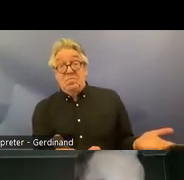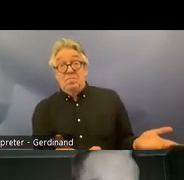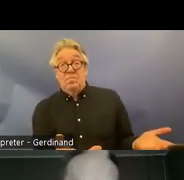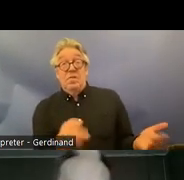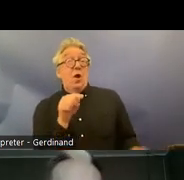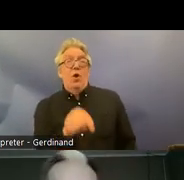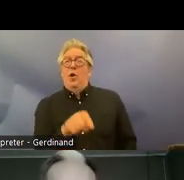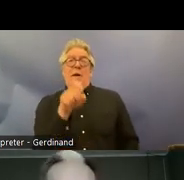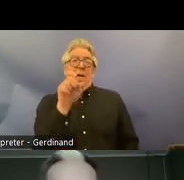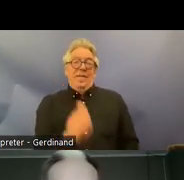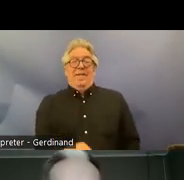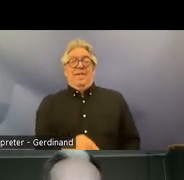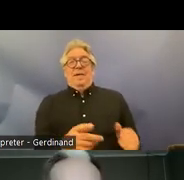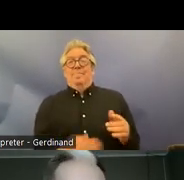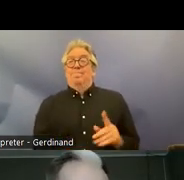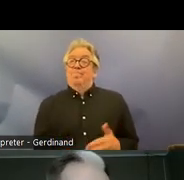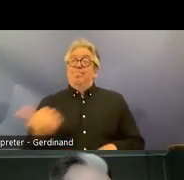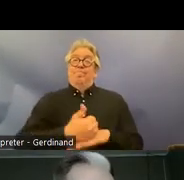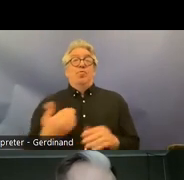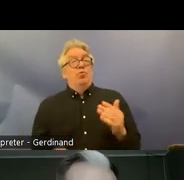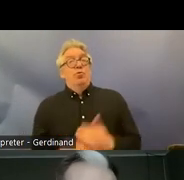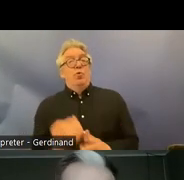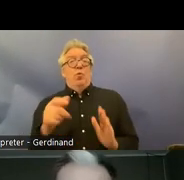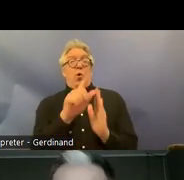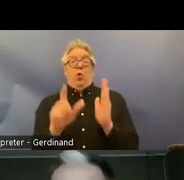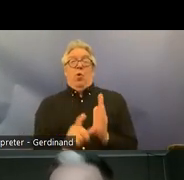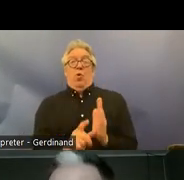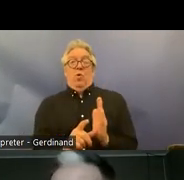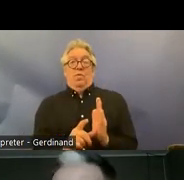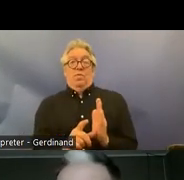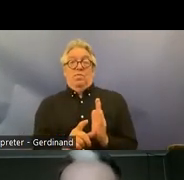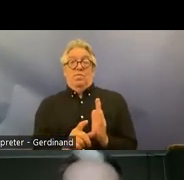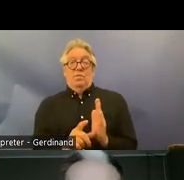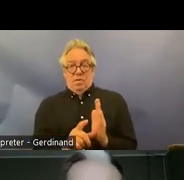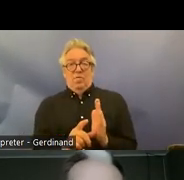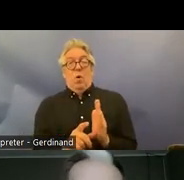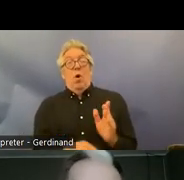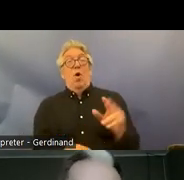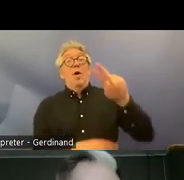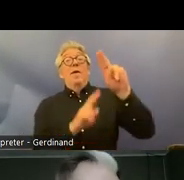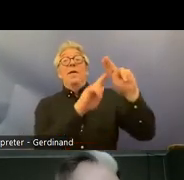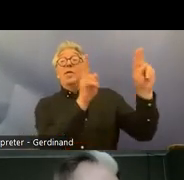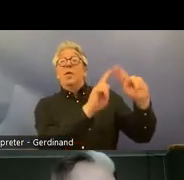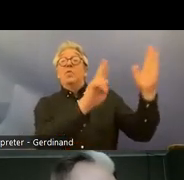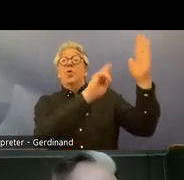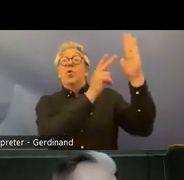to make sure that um uh conventions internationally are